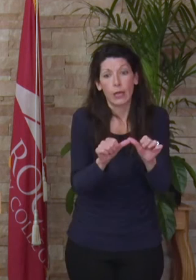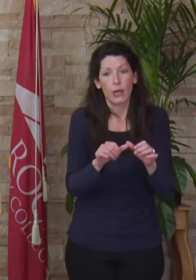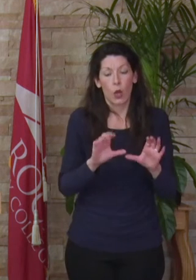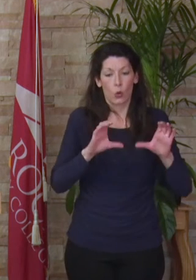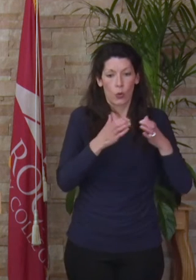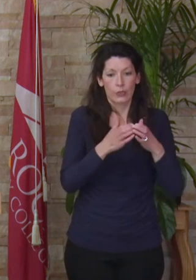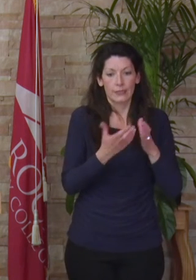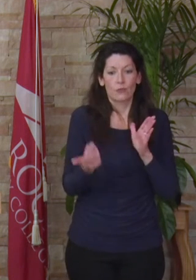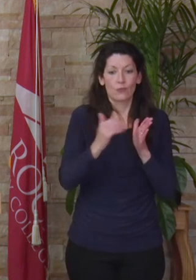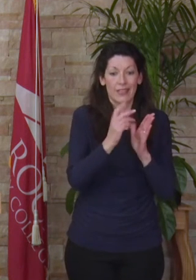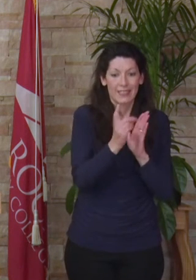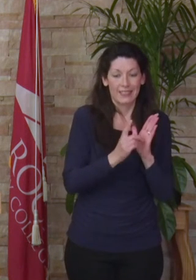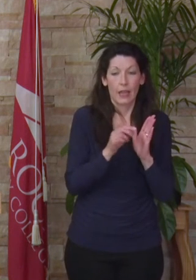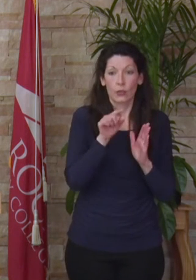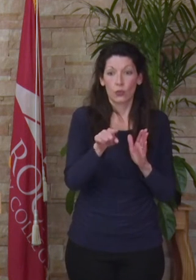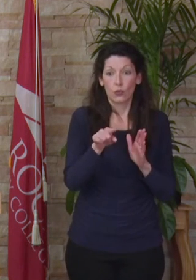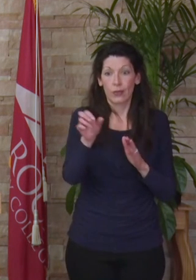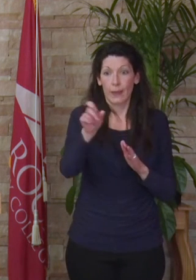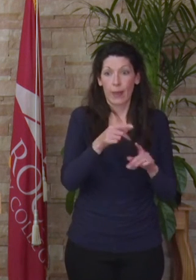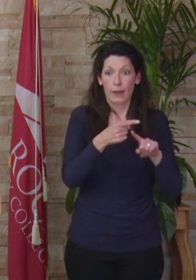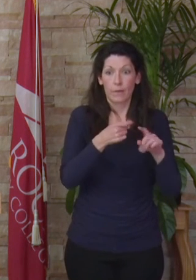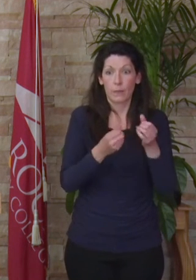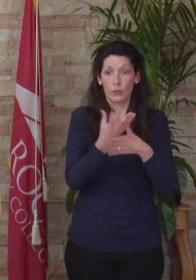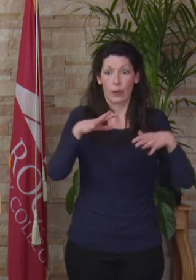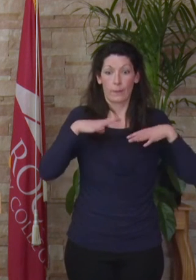and your return from the break to what for many of you, was a whole new educational methodology.